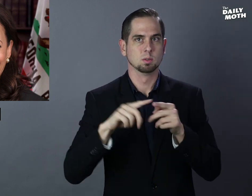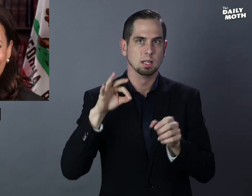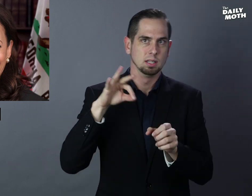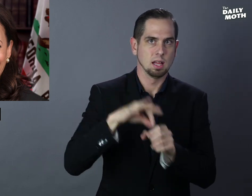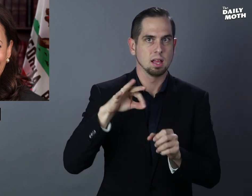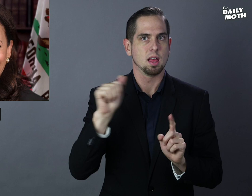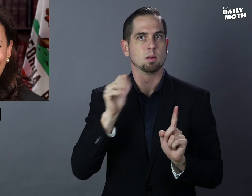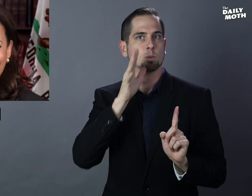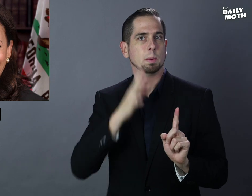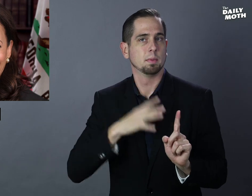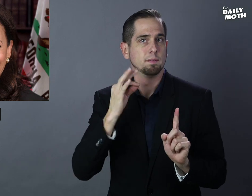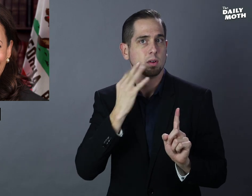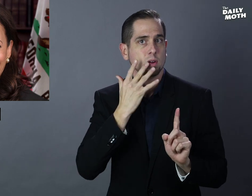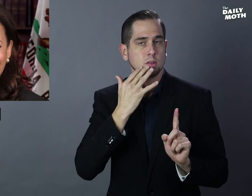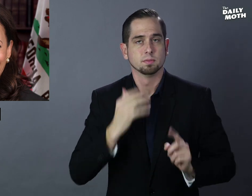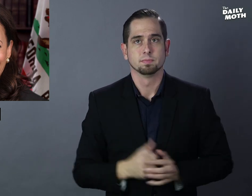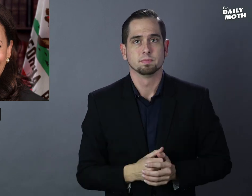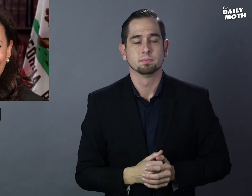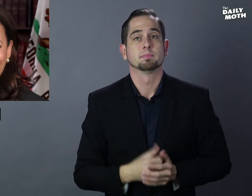to elect a woman of color.